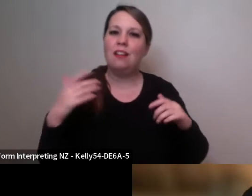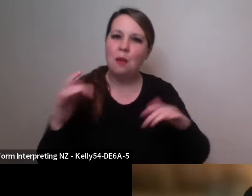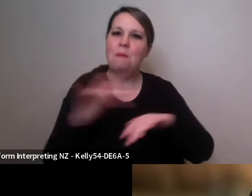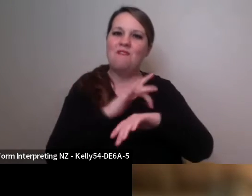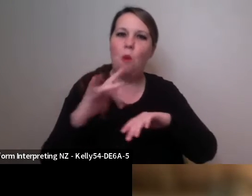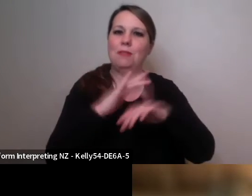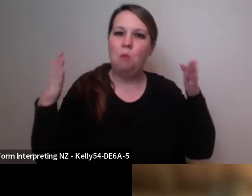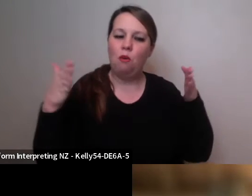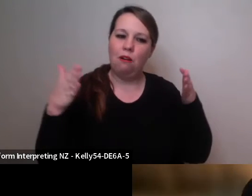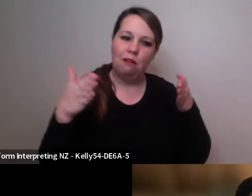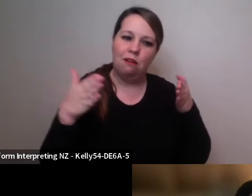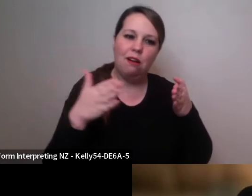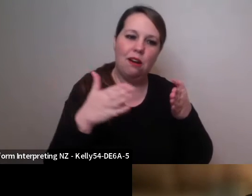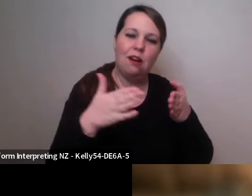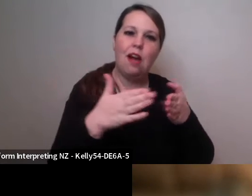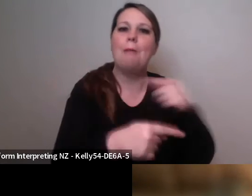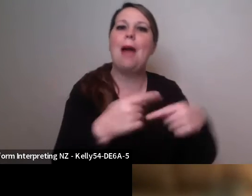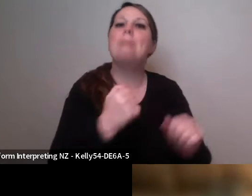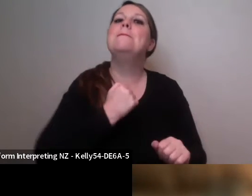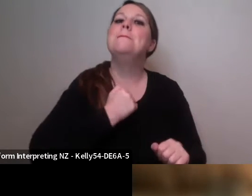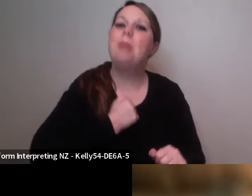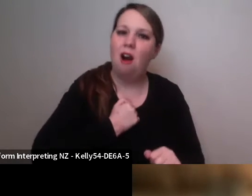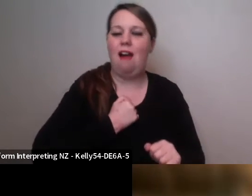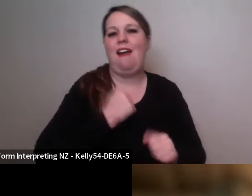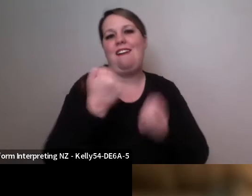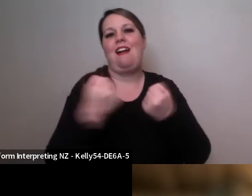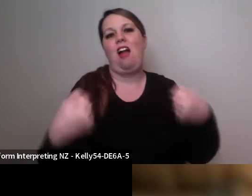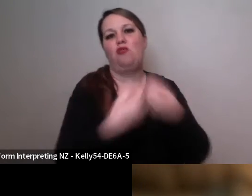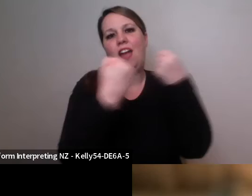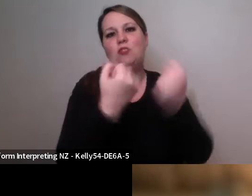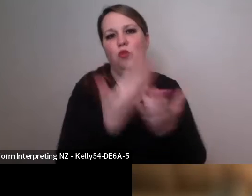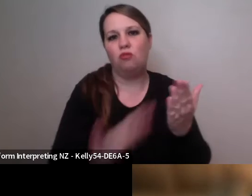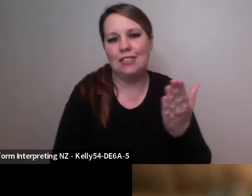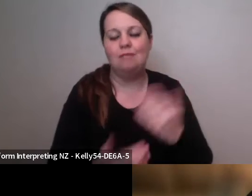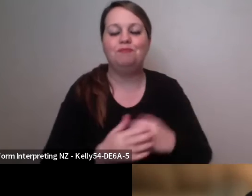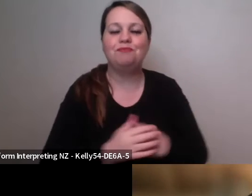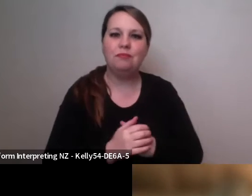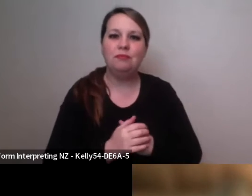of the car crash which we went, I went into that collaboration not thinking that was